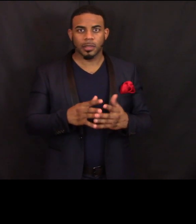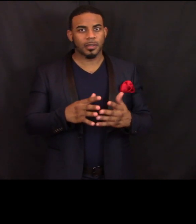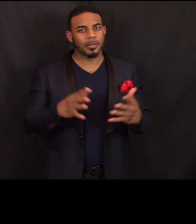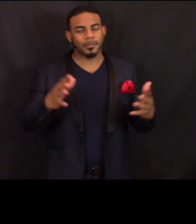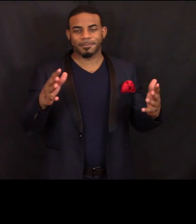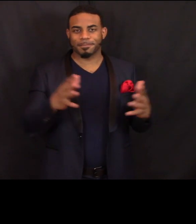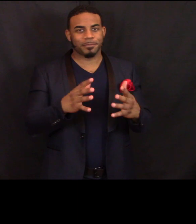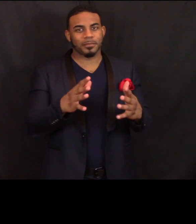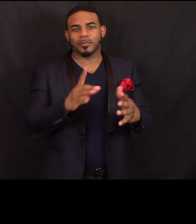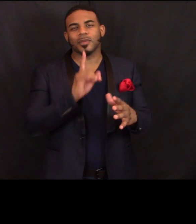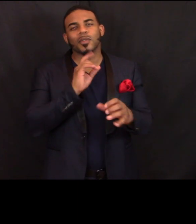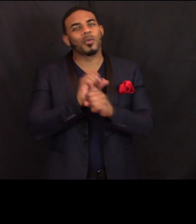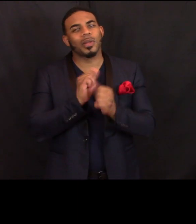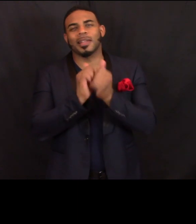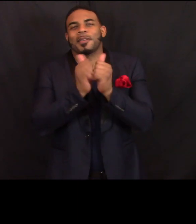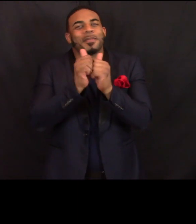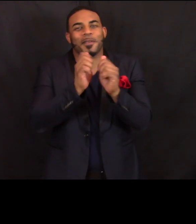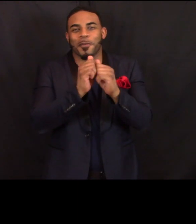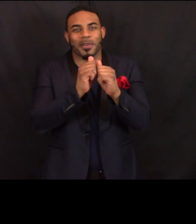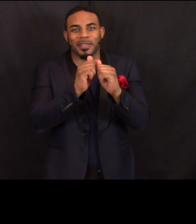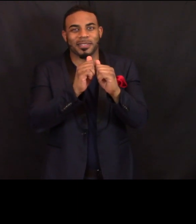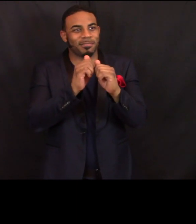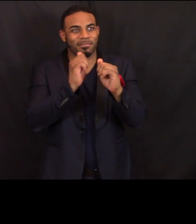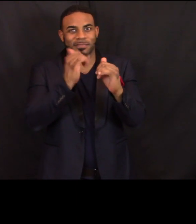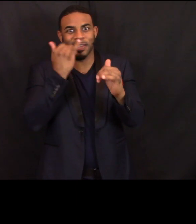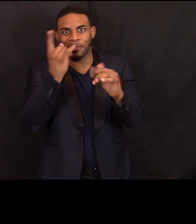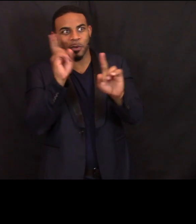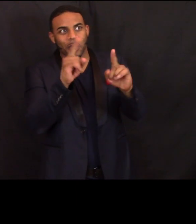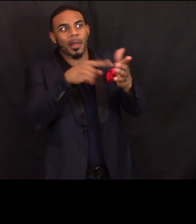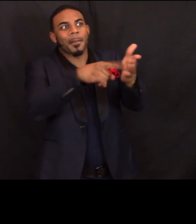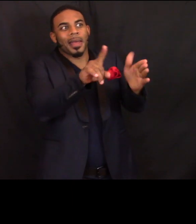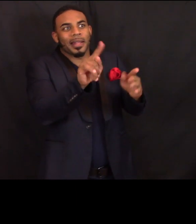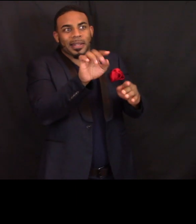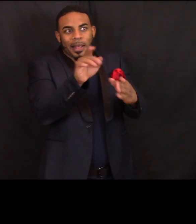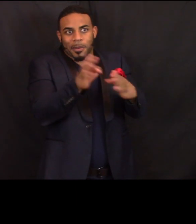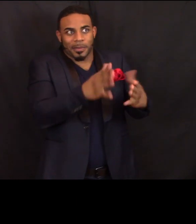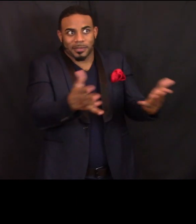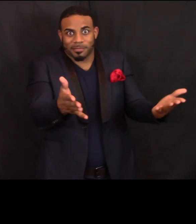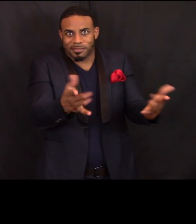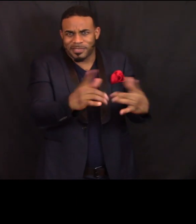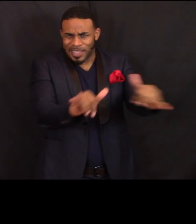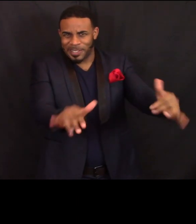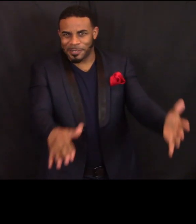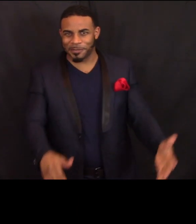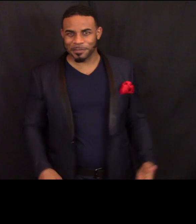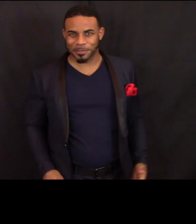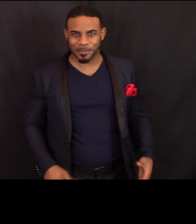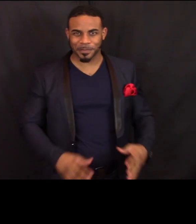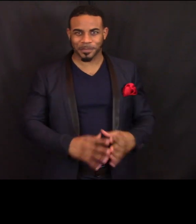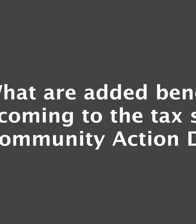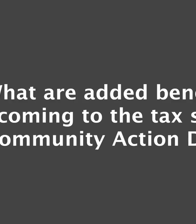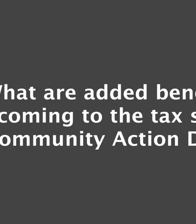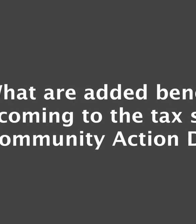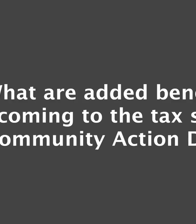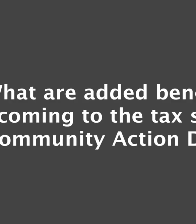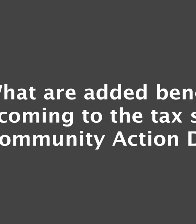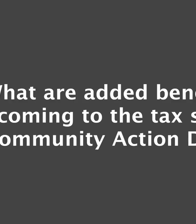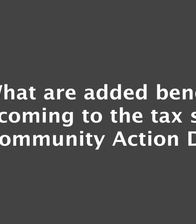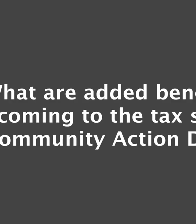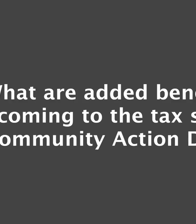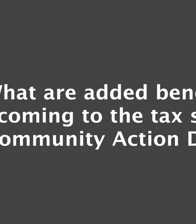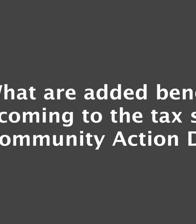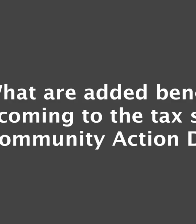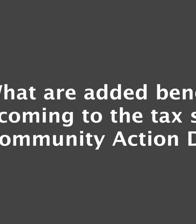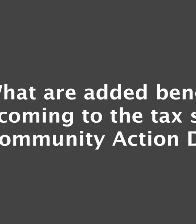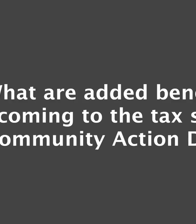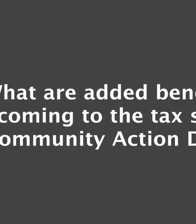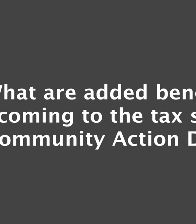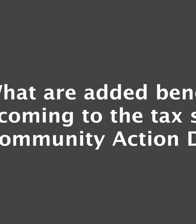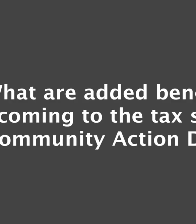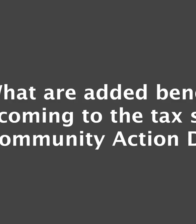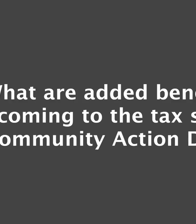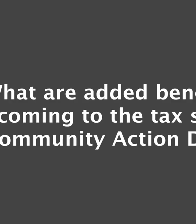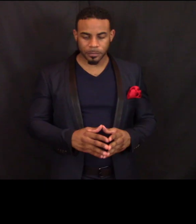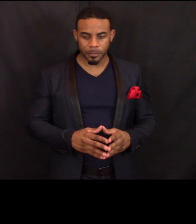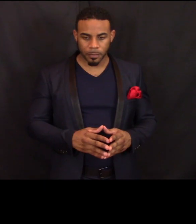It's truly competitive with going to a paid tax preparer.